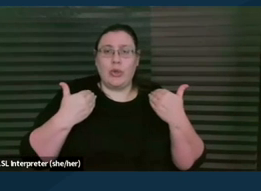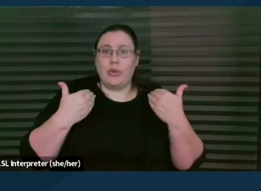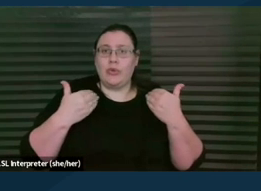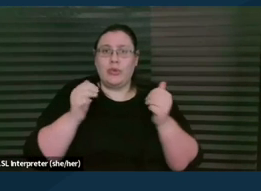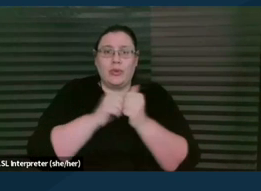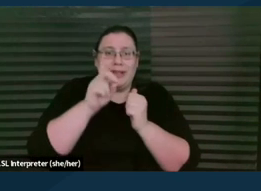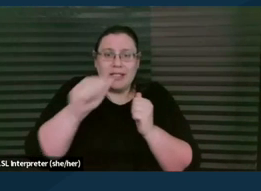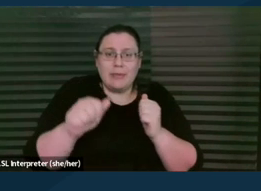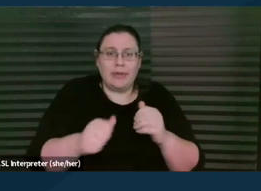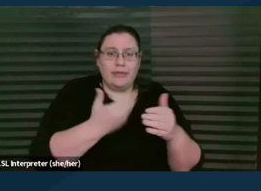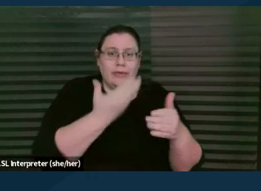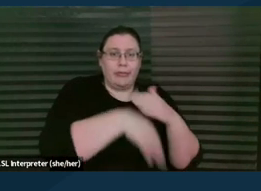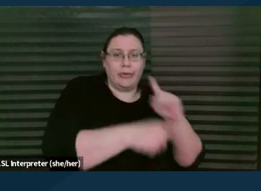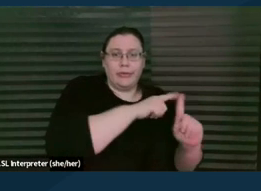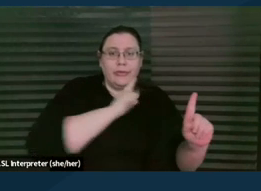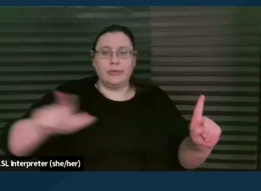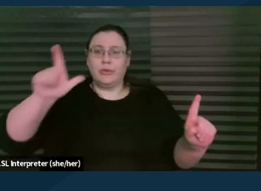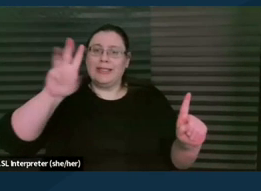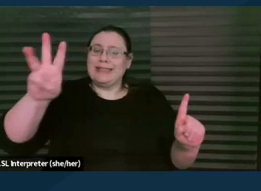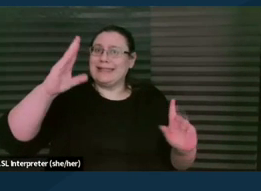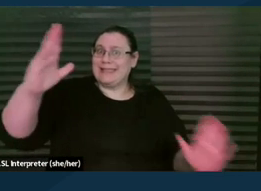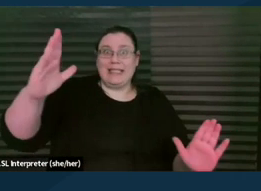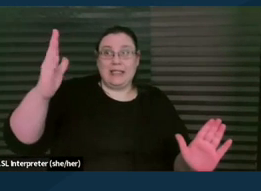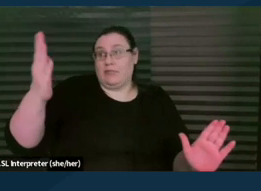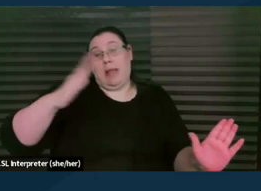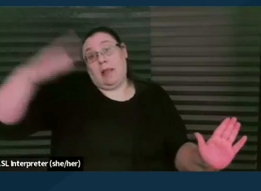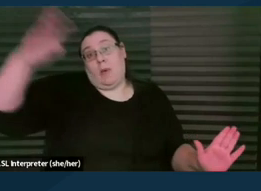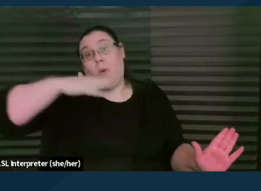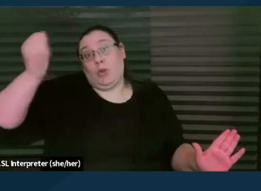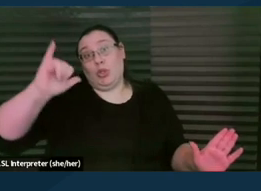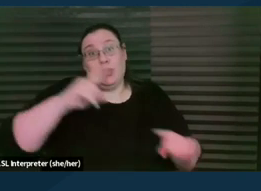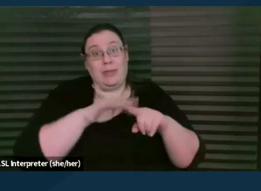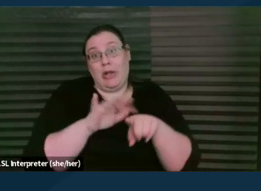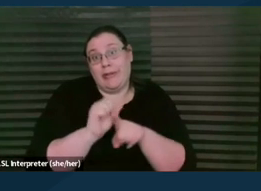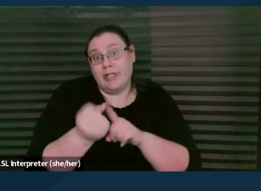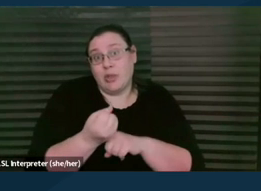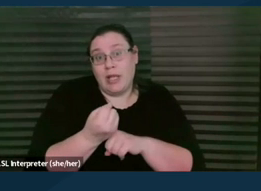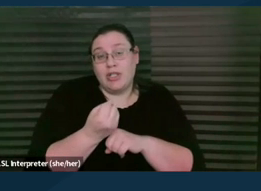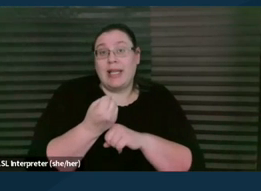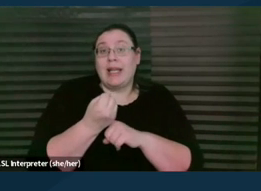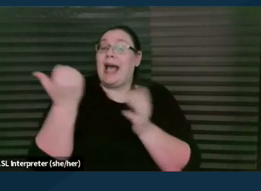and sometimes even older depending on the situation. There's at least one of us in every state and territory.